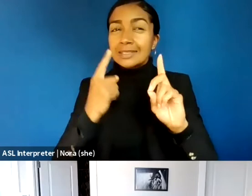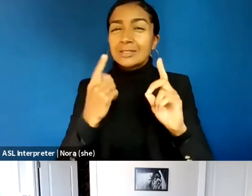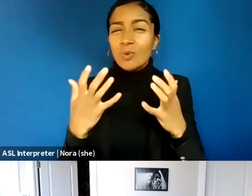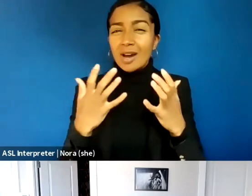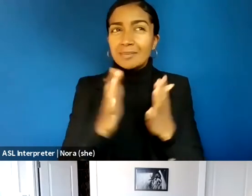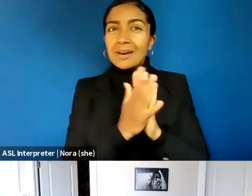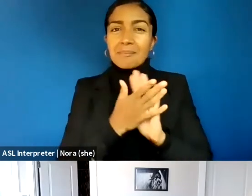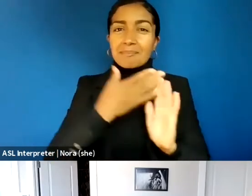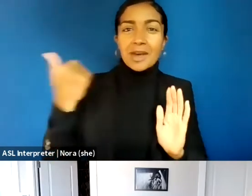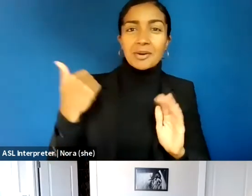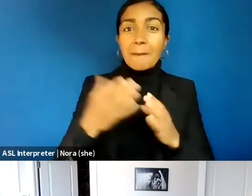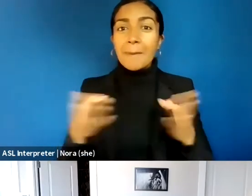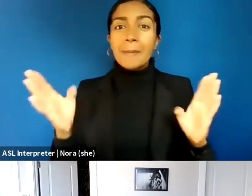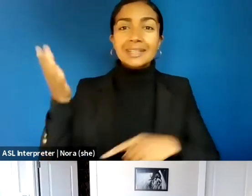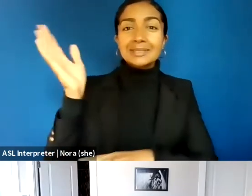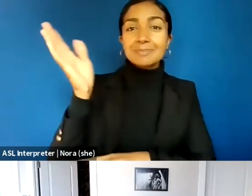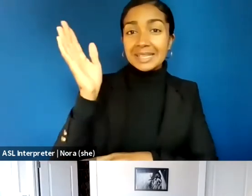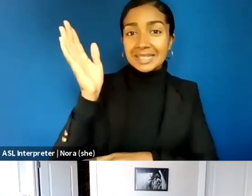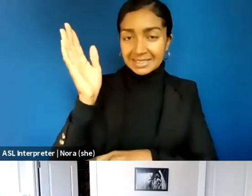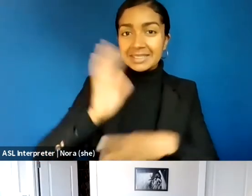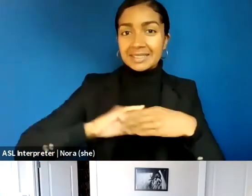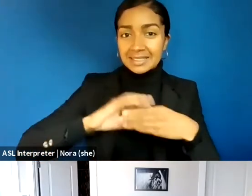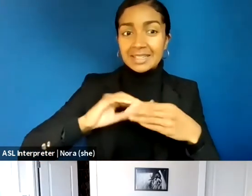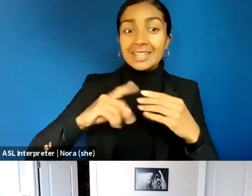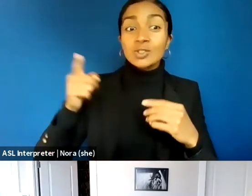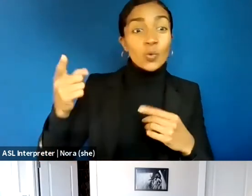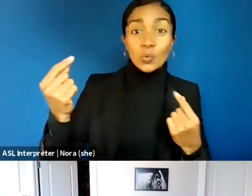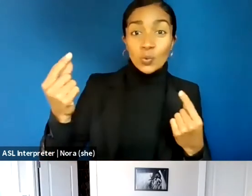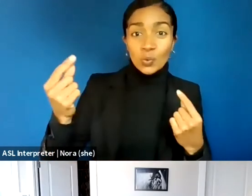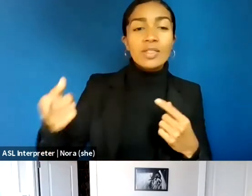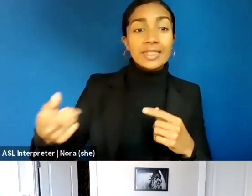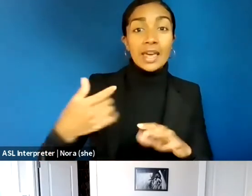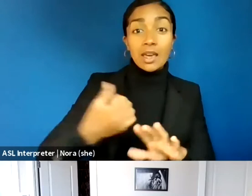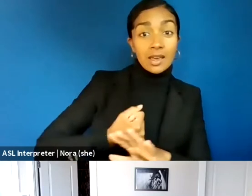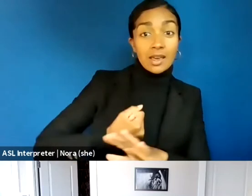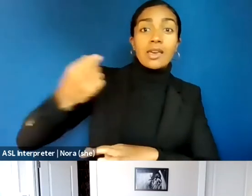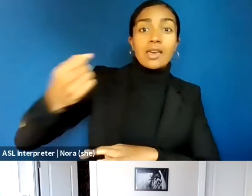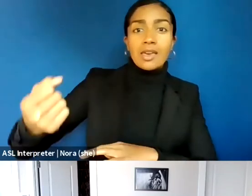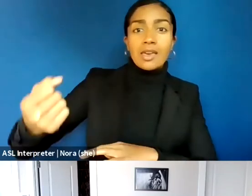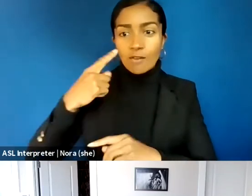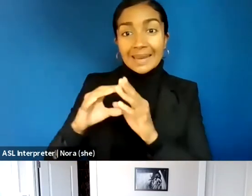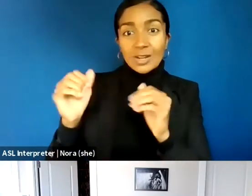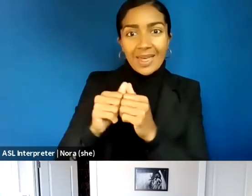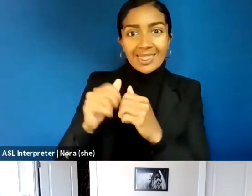But everything, we did it great, so we survived.